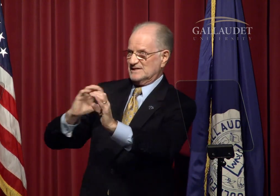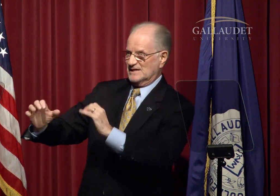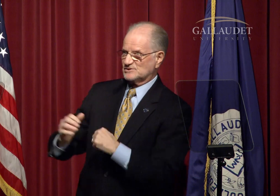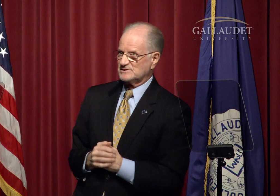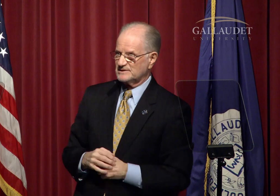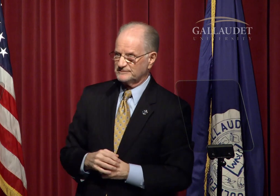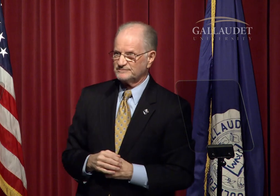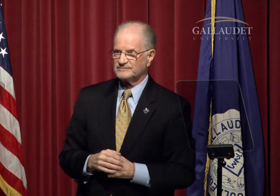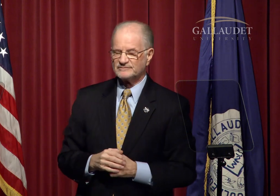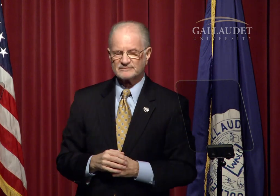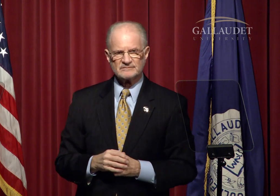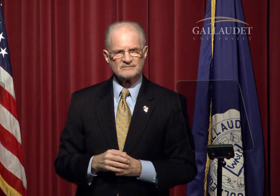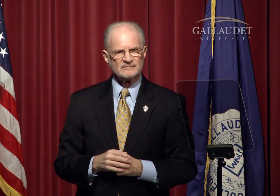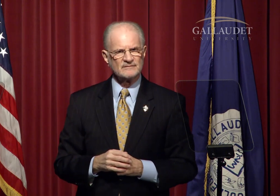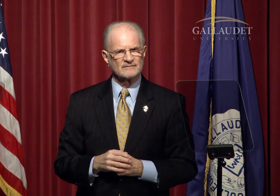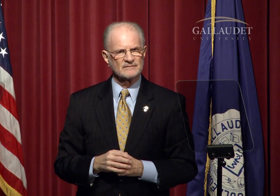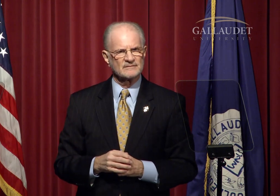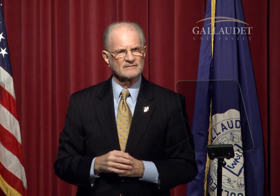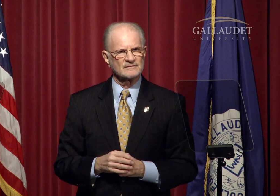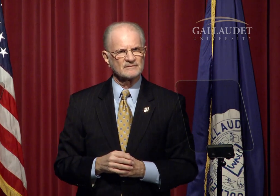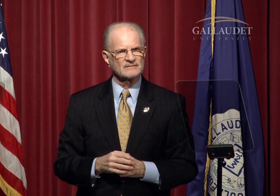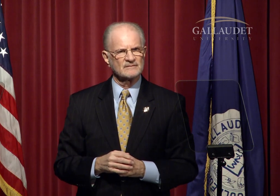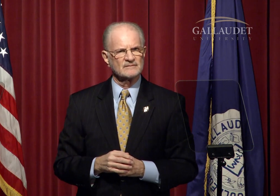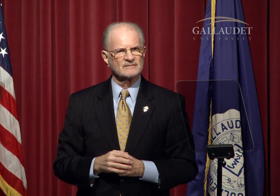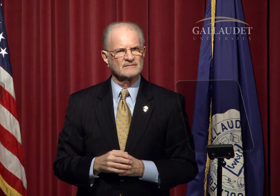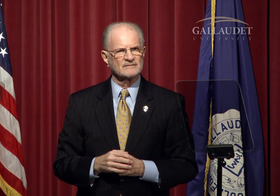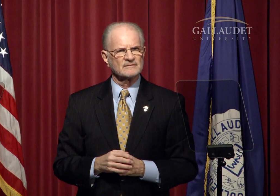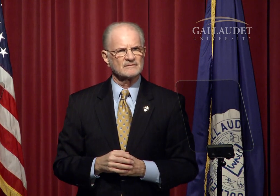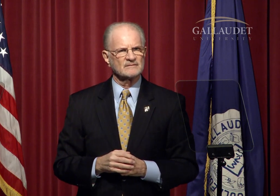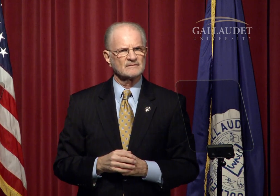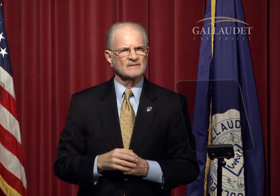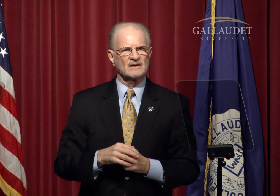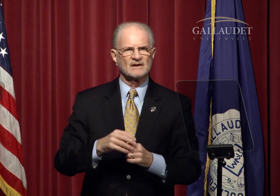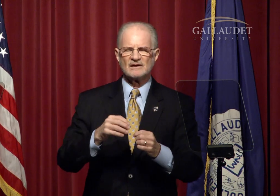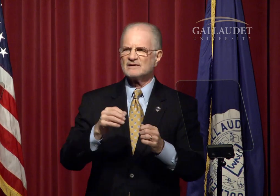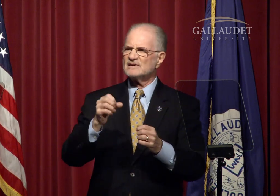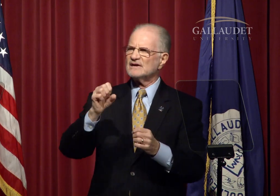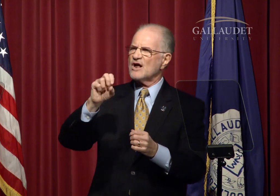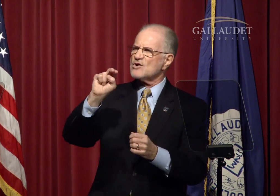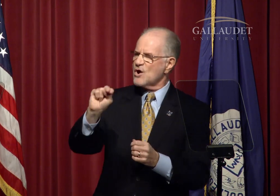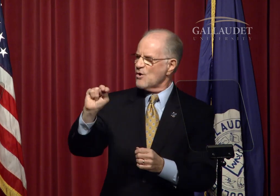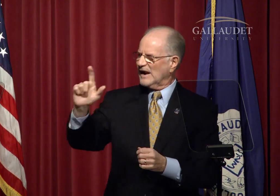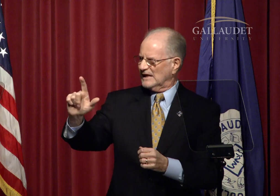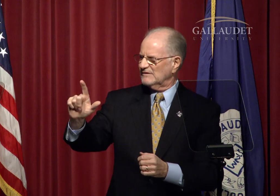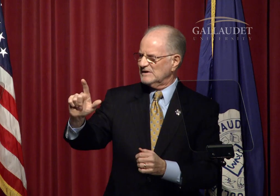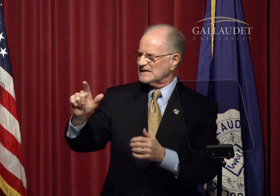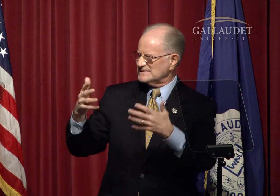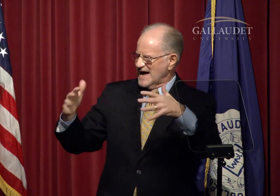for marketing and communication.